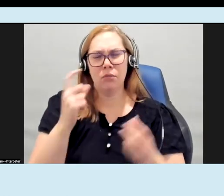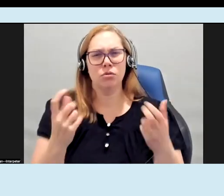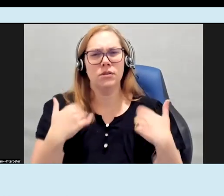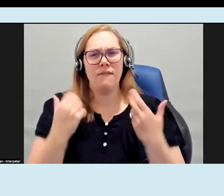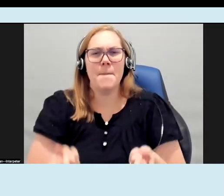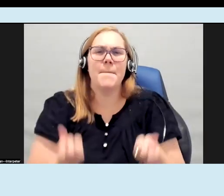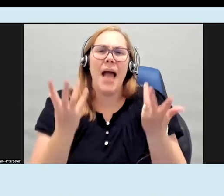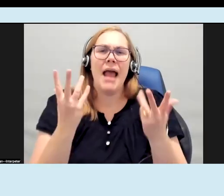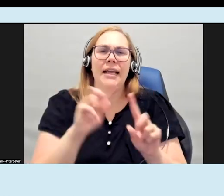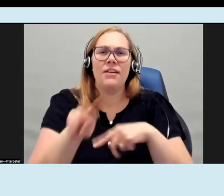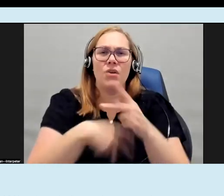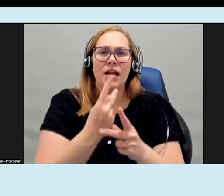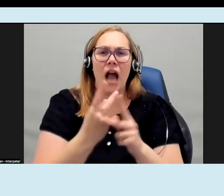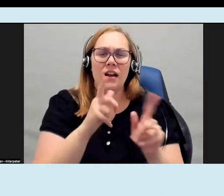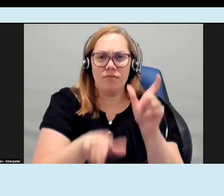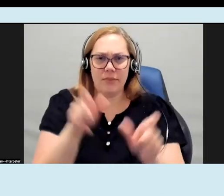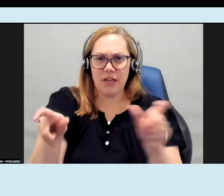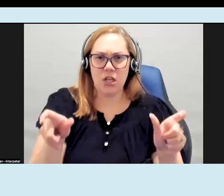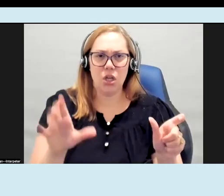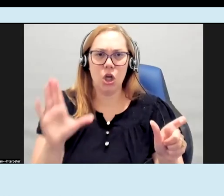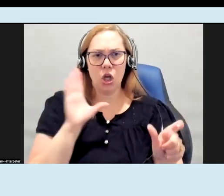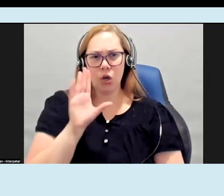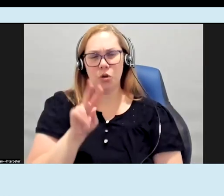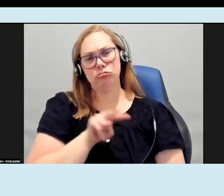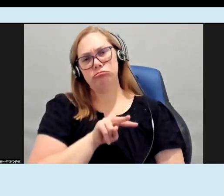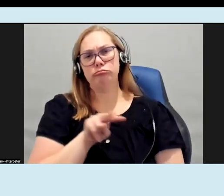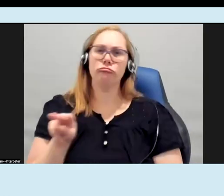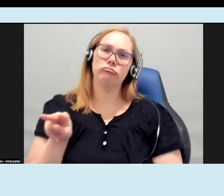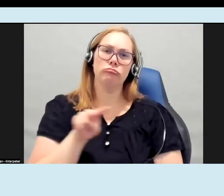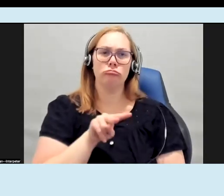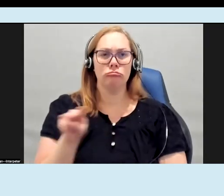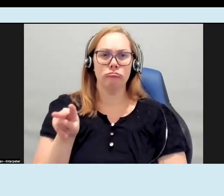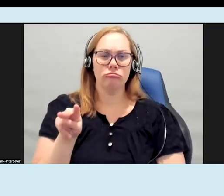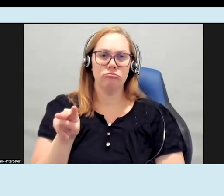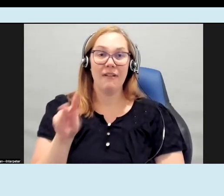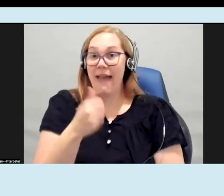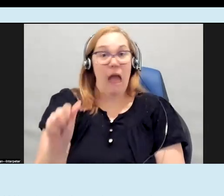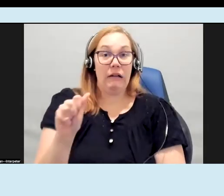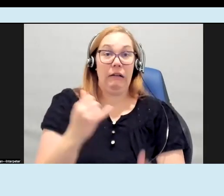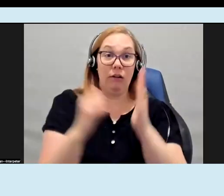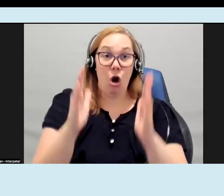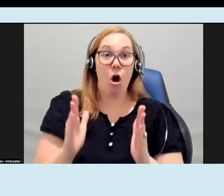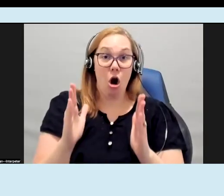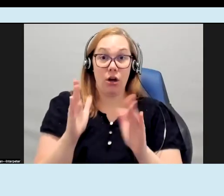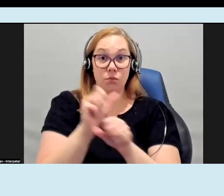different types of audiences who might look at any any given person's work and then build on that and